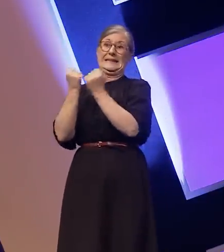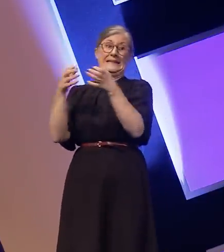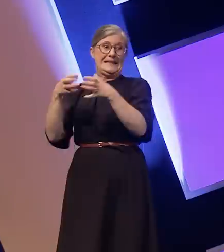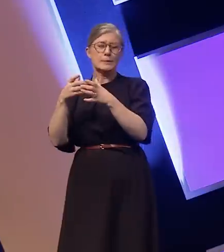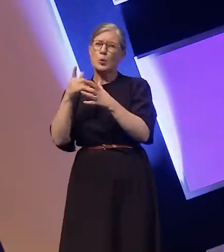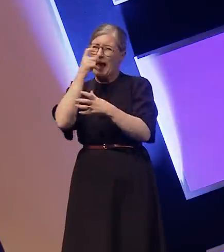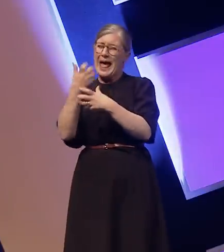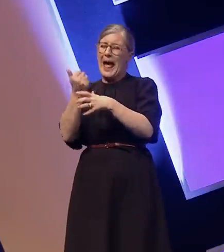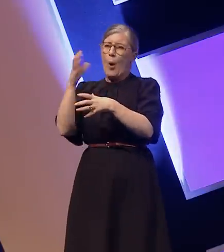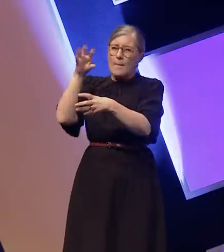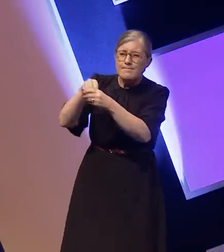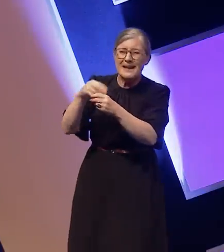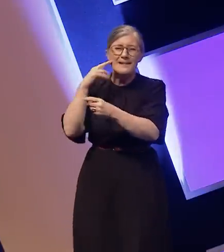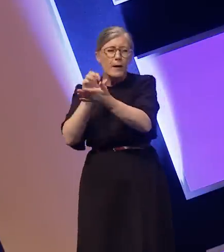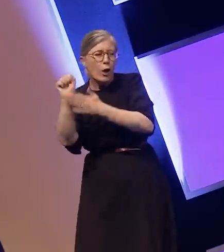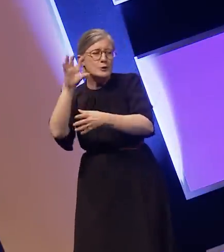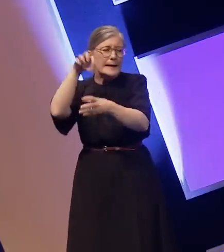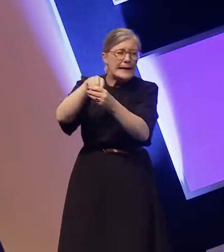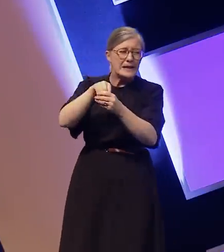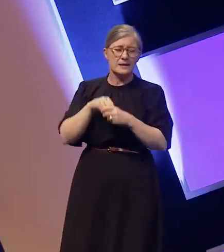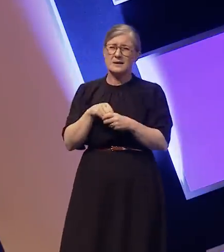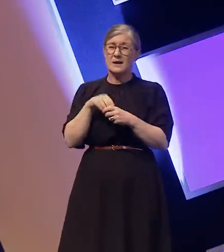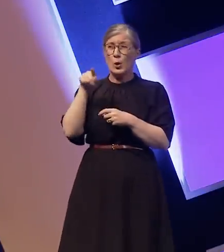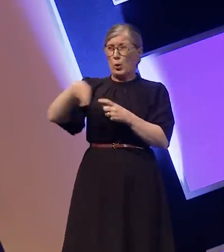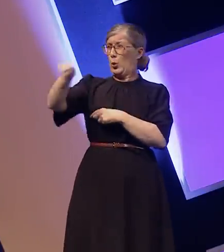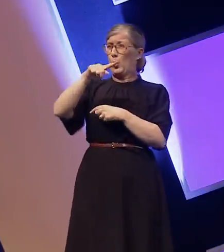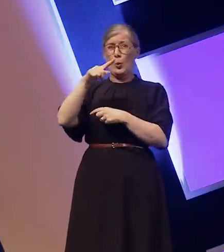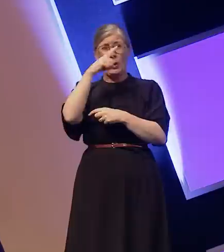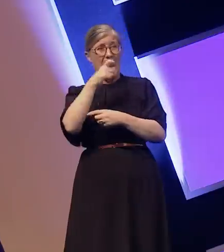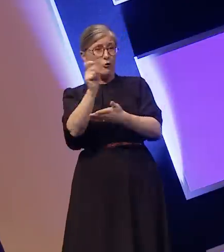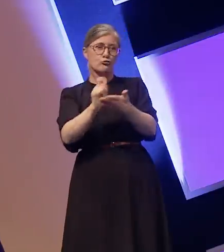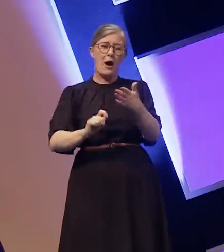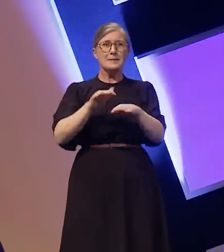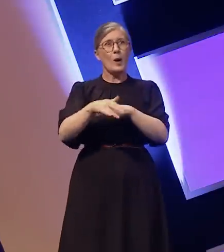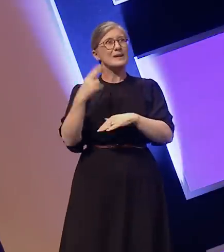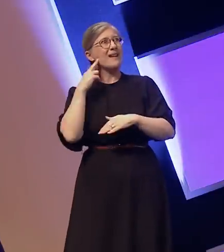you can't write about deaf people without a deaf person's input. Nothing about us without us.